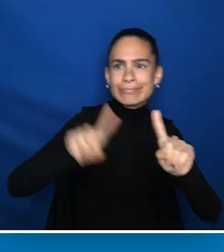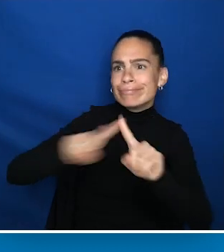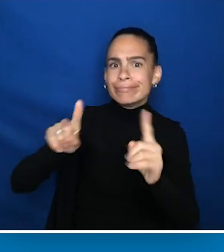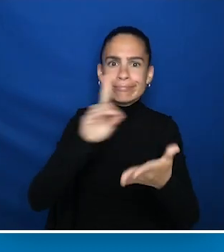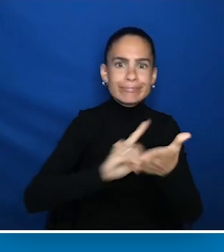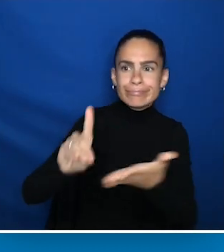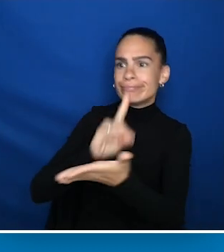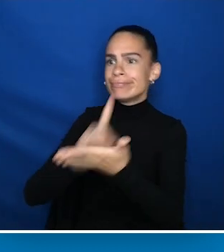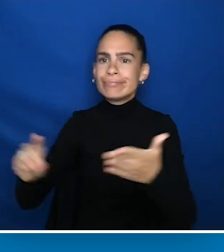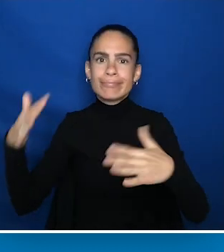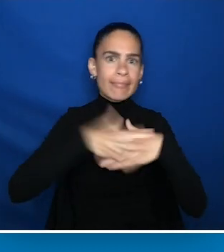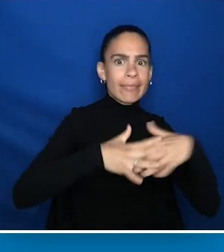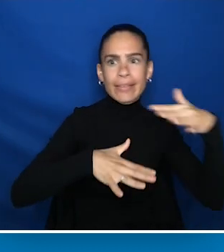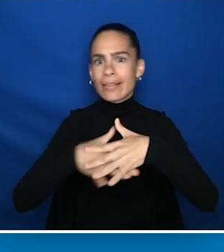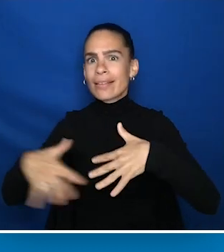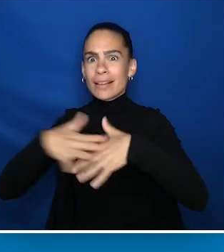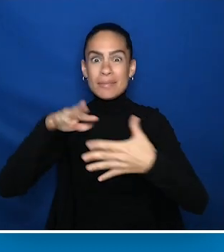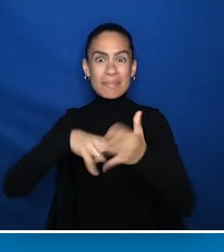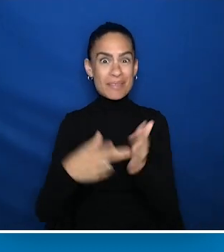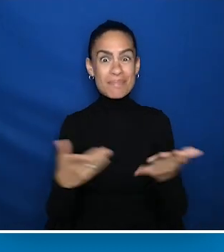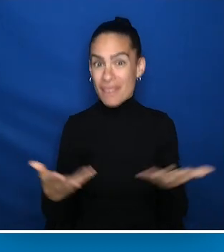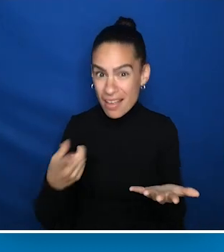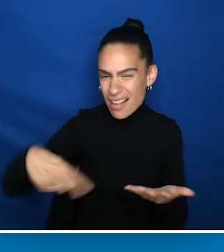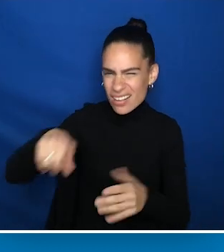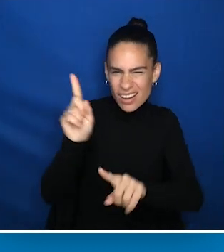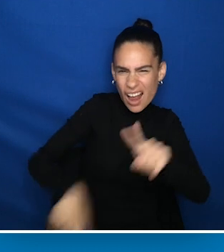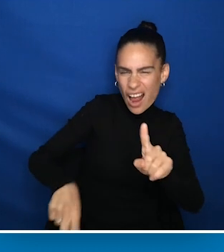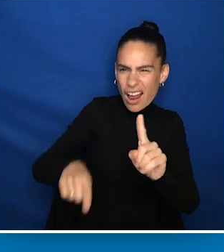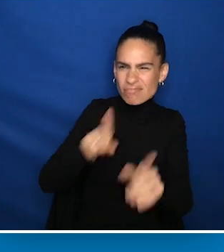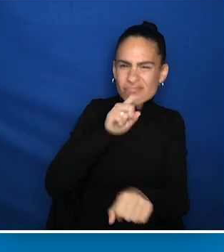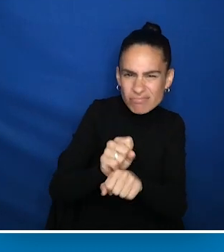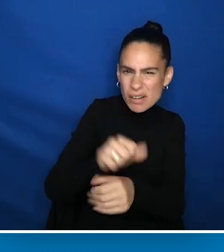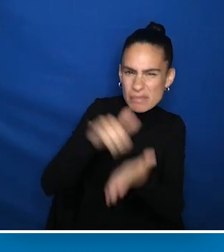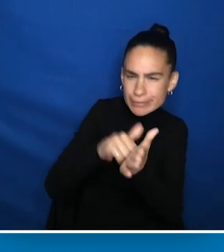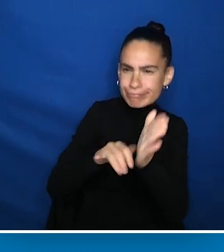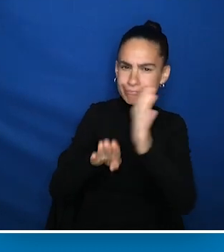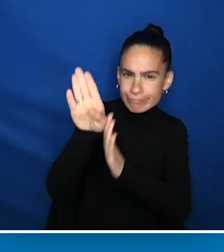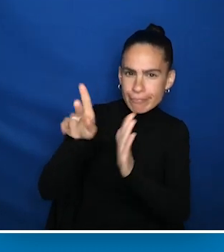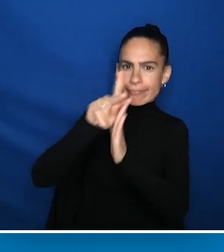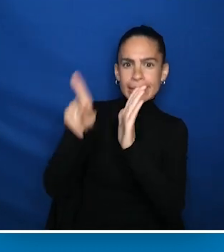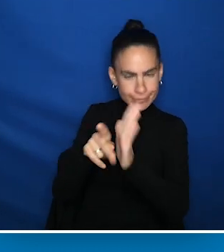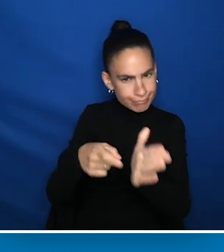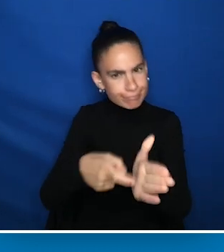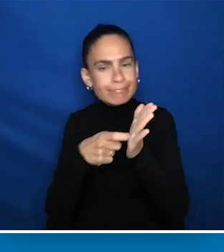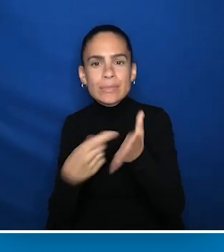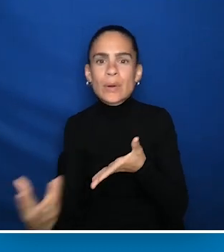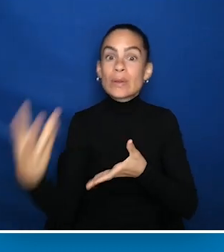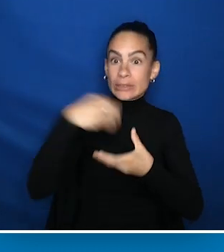come together, then you're unlikely to develop a set of policies that will be as inclusive as they need to be.